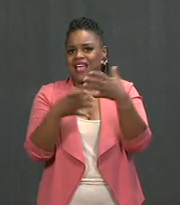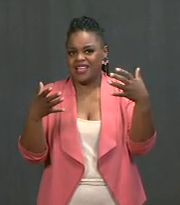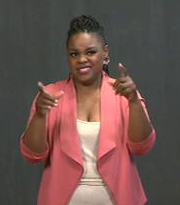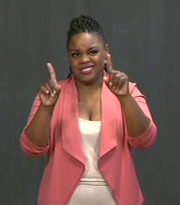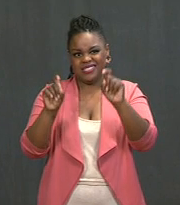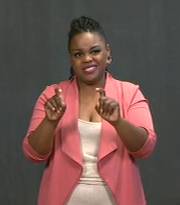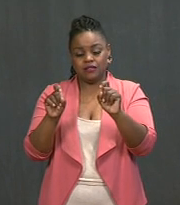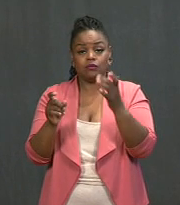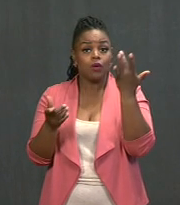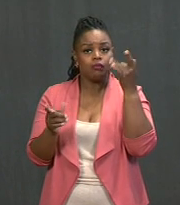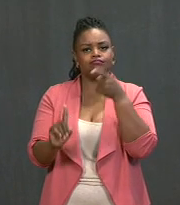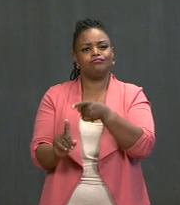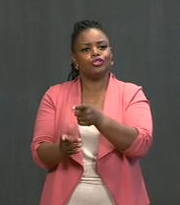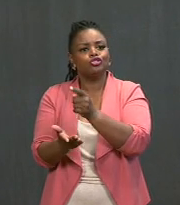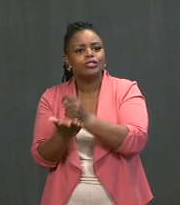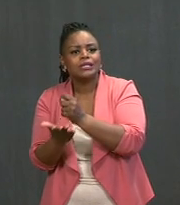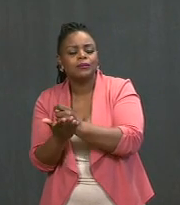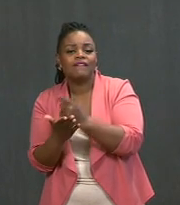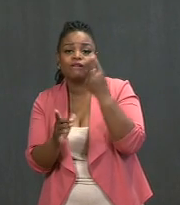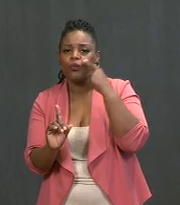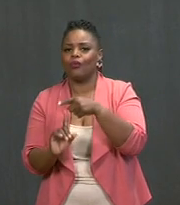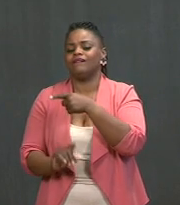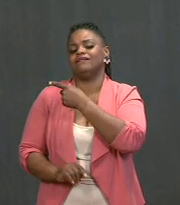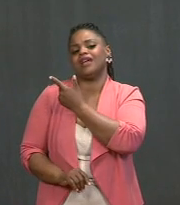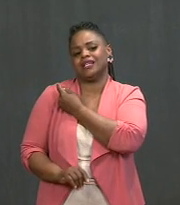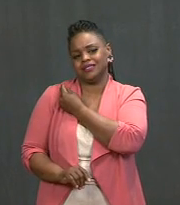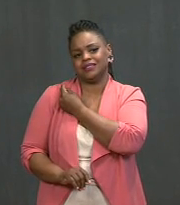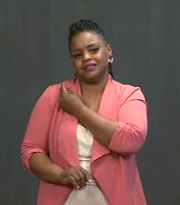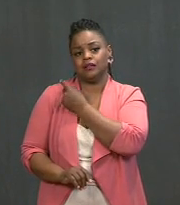for the hardest-hit yet most underserved communities.